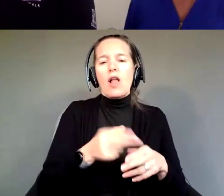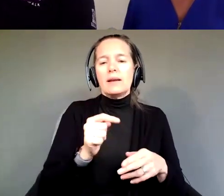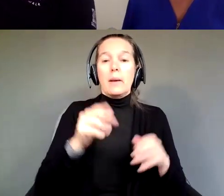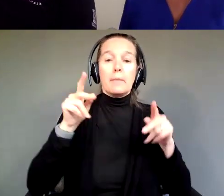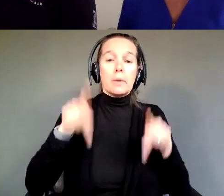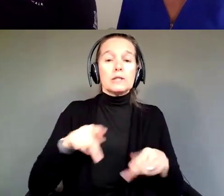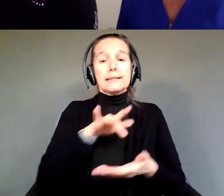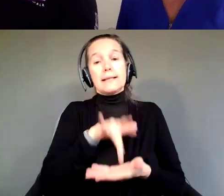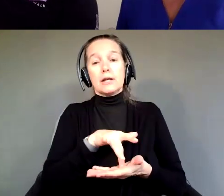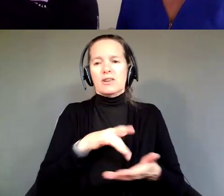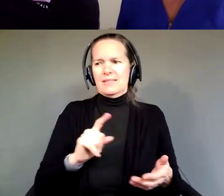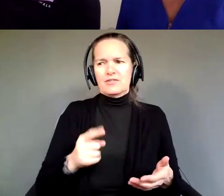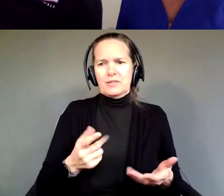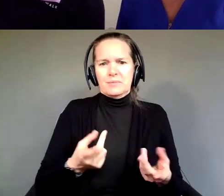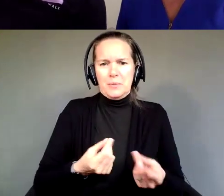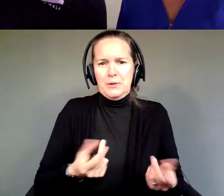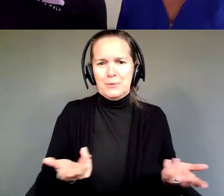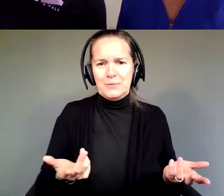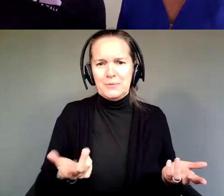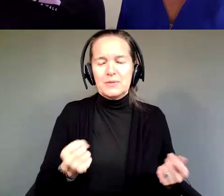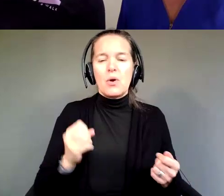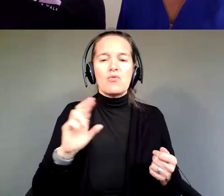So, in Rhode Island, we were lucky.